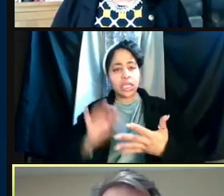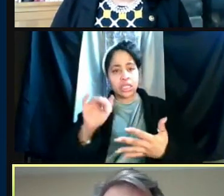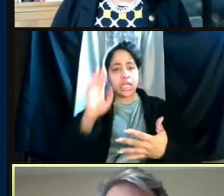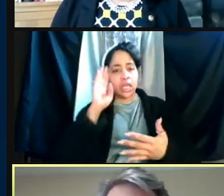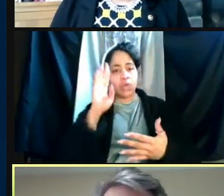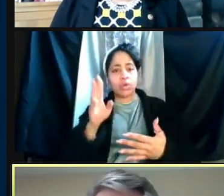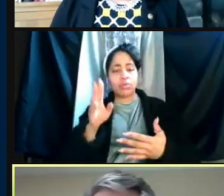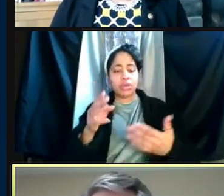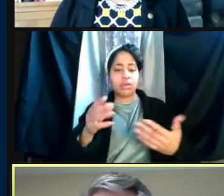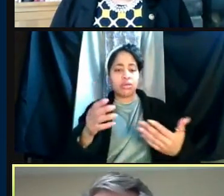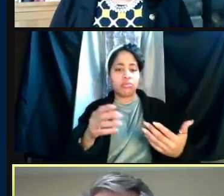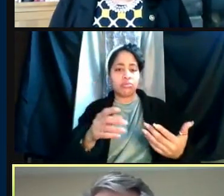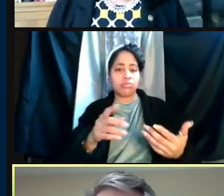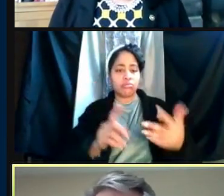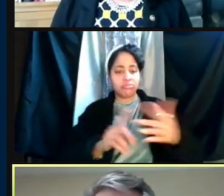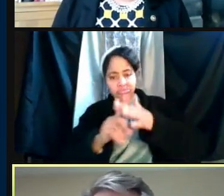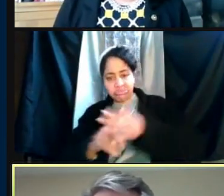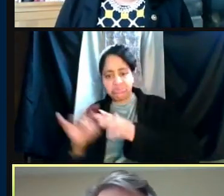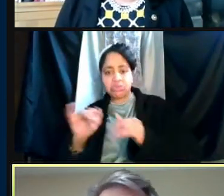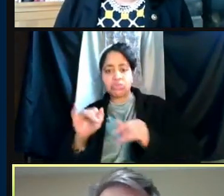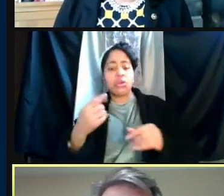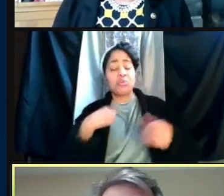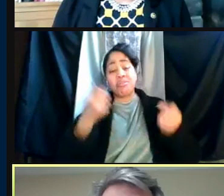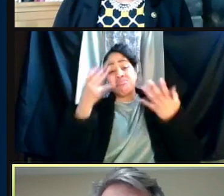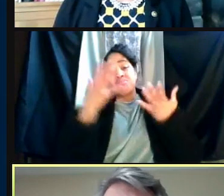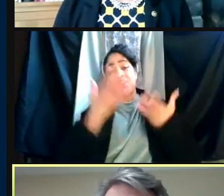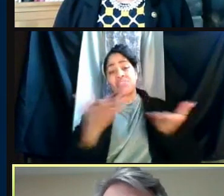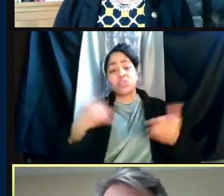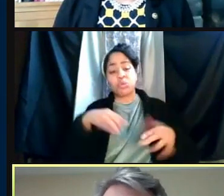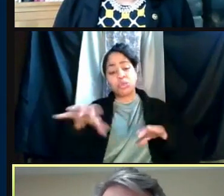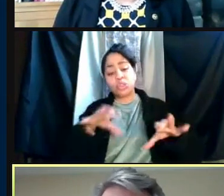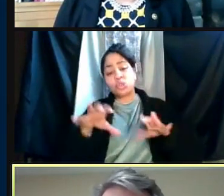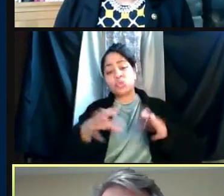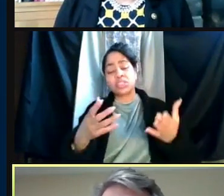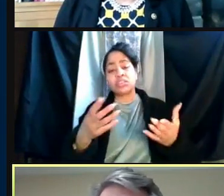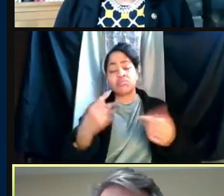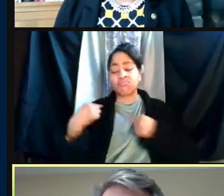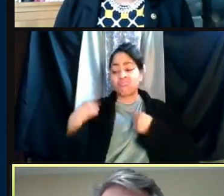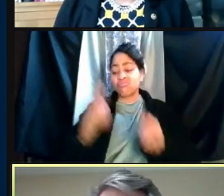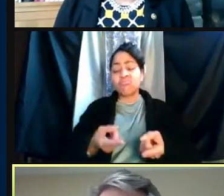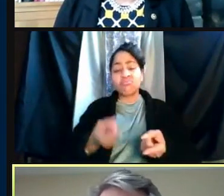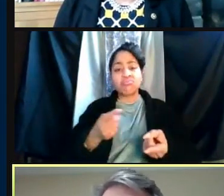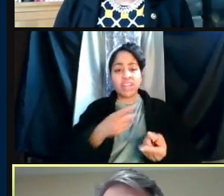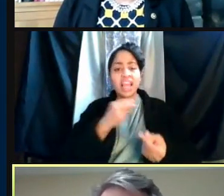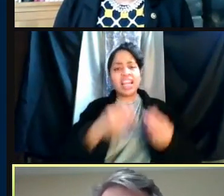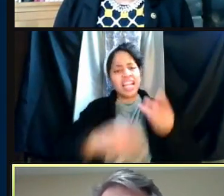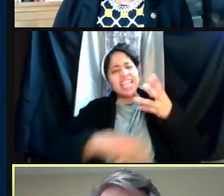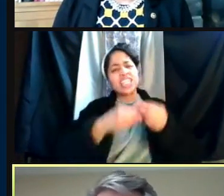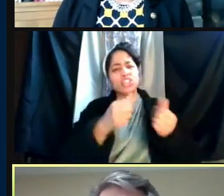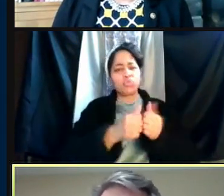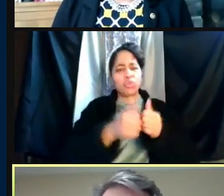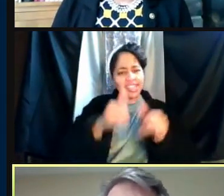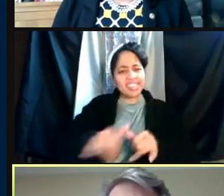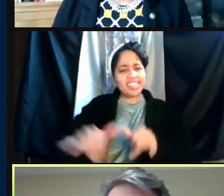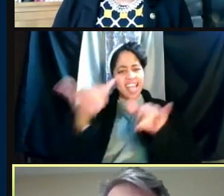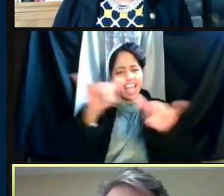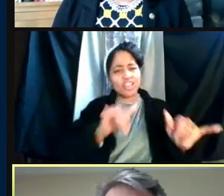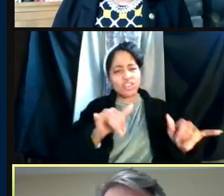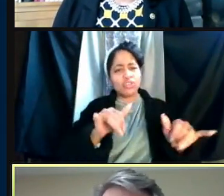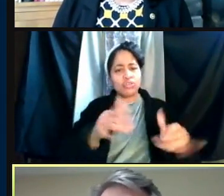So there's a lot that we've been doing, and obviously this is in addition to the standard case investigation, contact tracing,